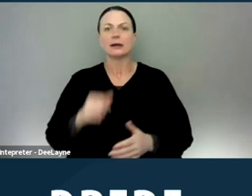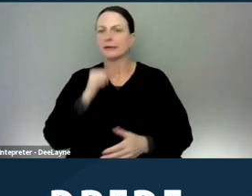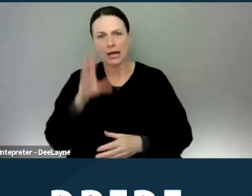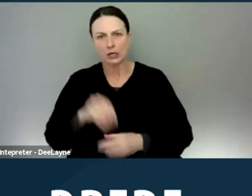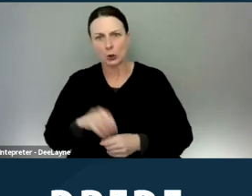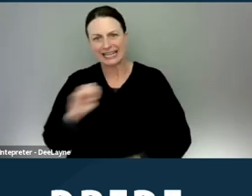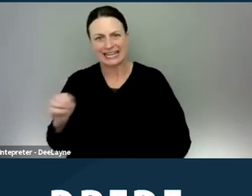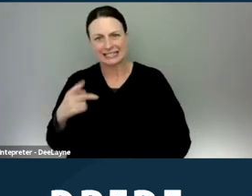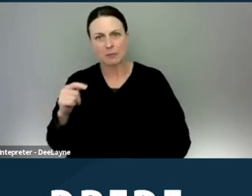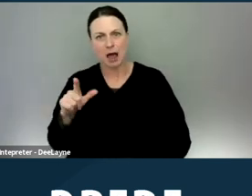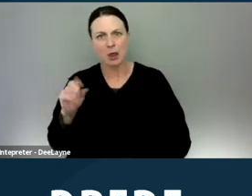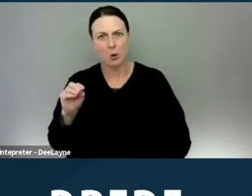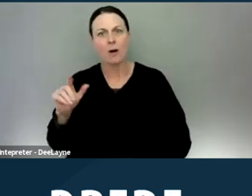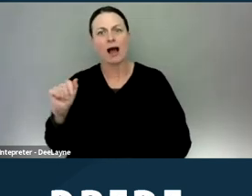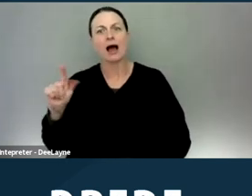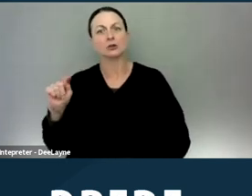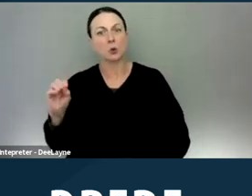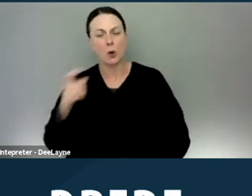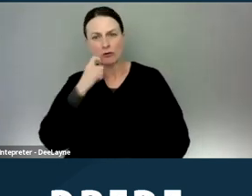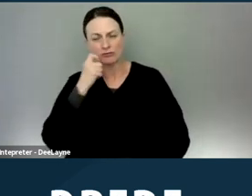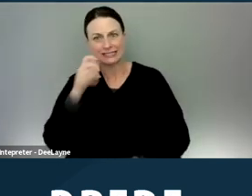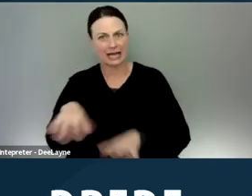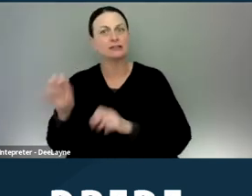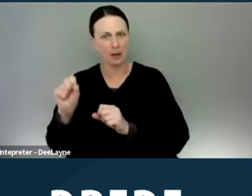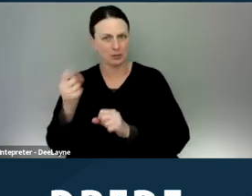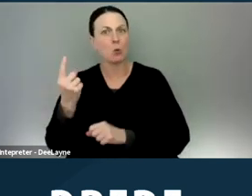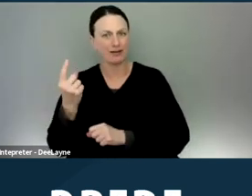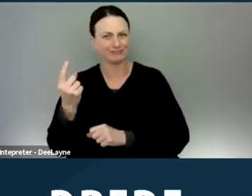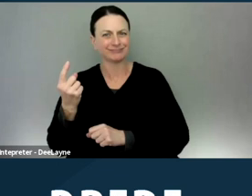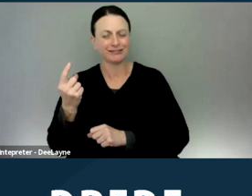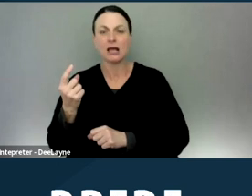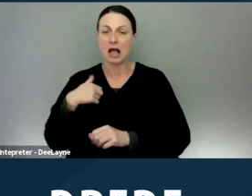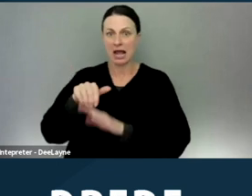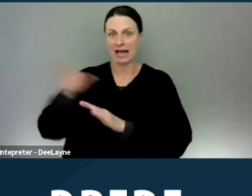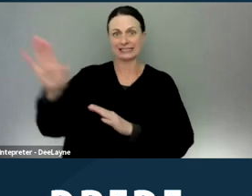which I recently adopted an ordinance and I sent a public record request to them.